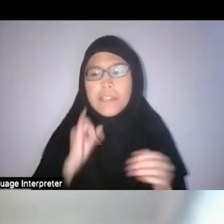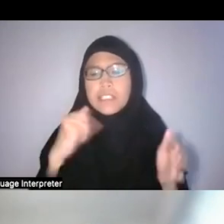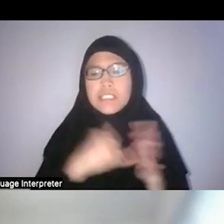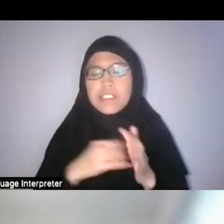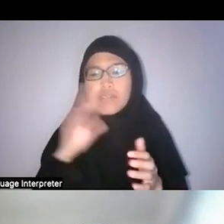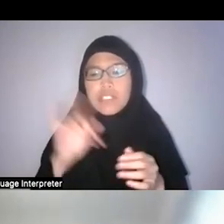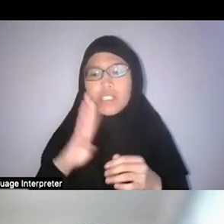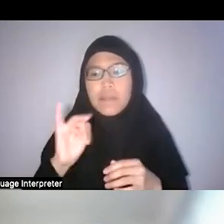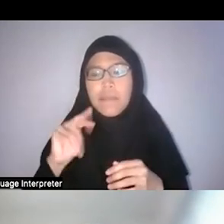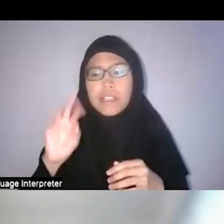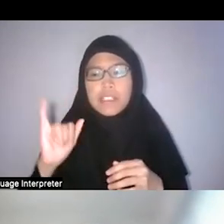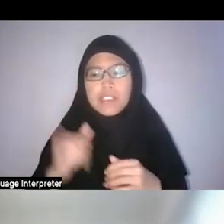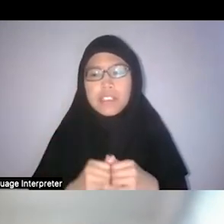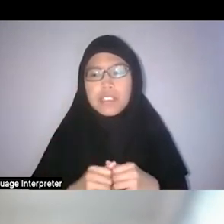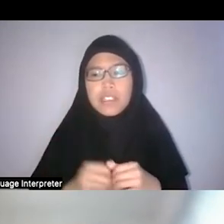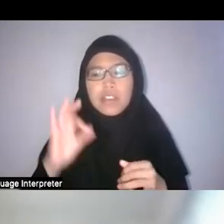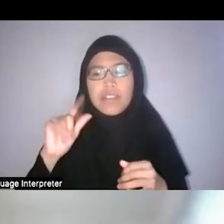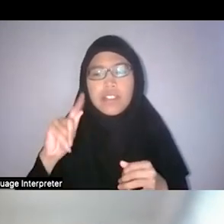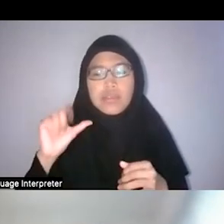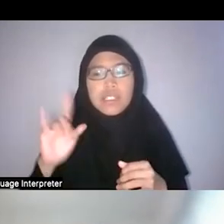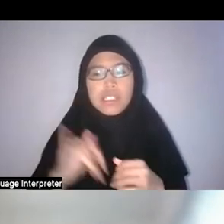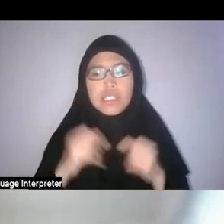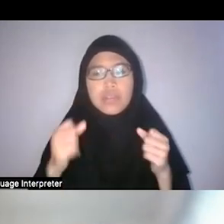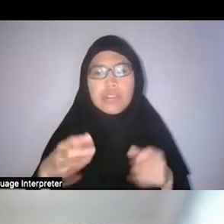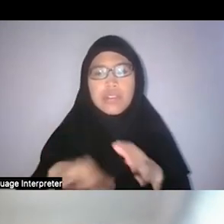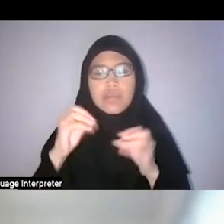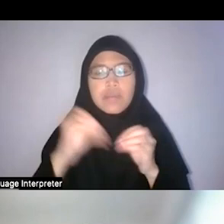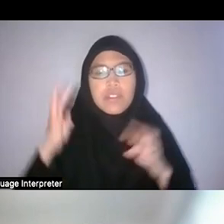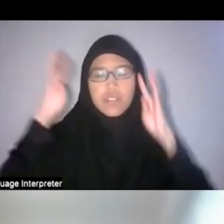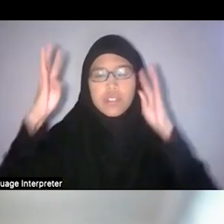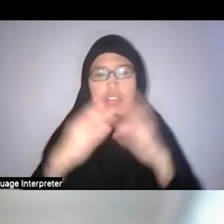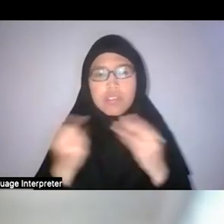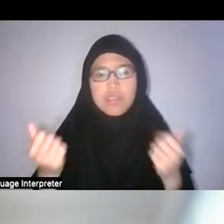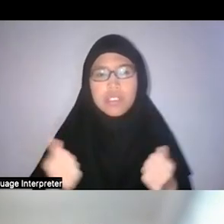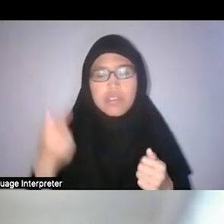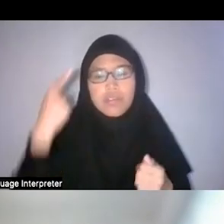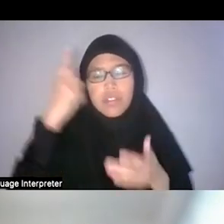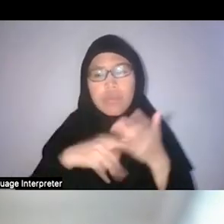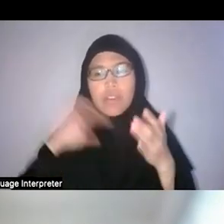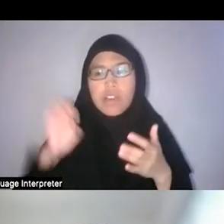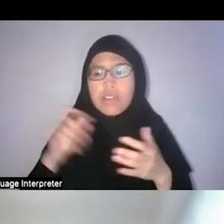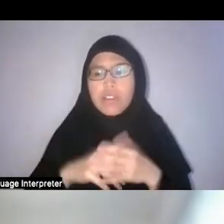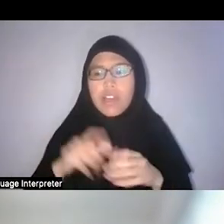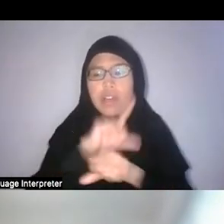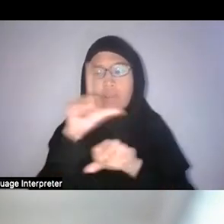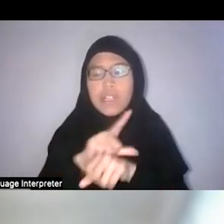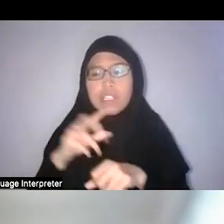Surely we can find more creative solutions for our land needs that don’t have to be so destructive.